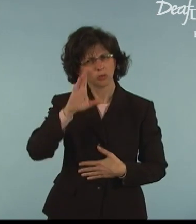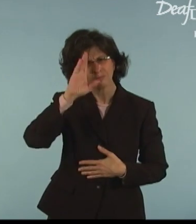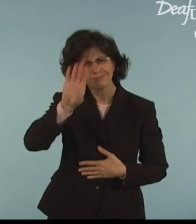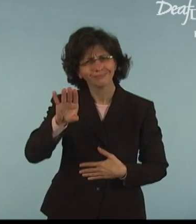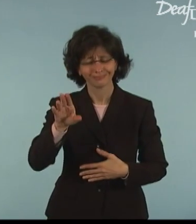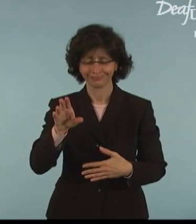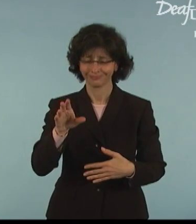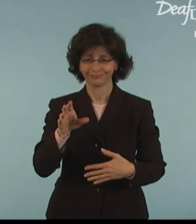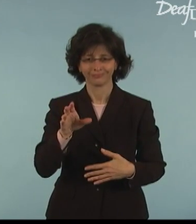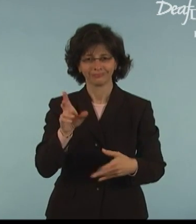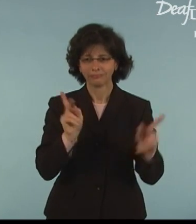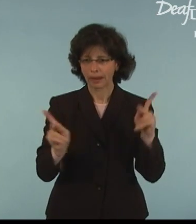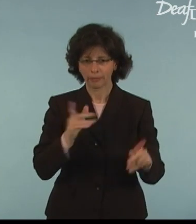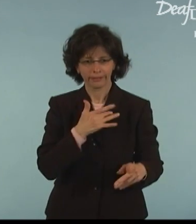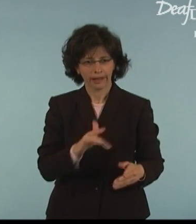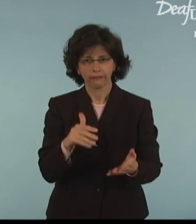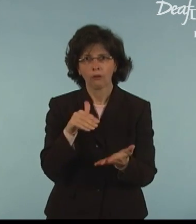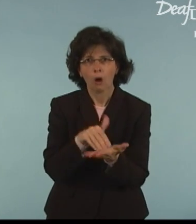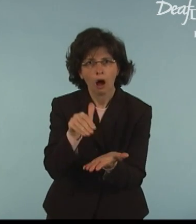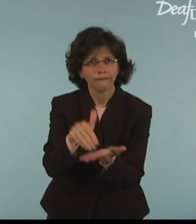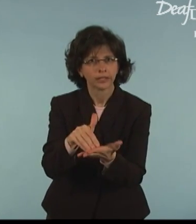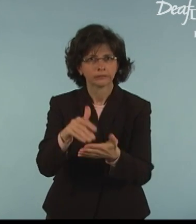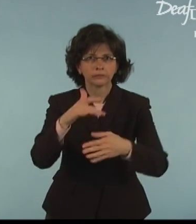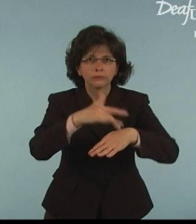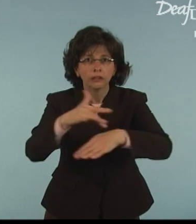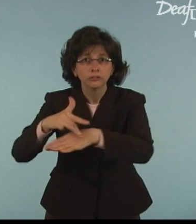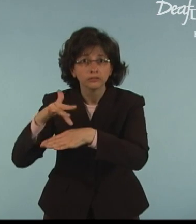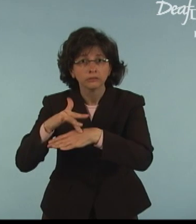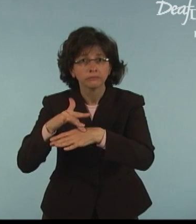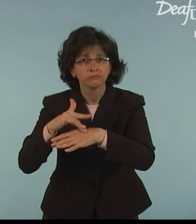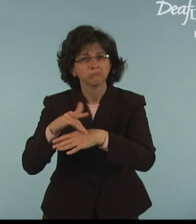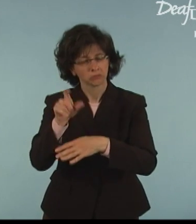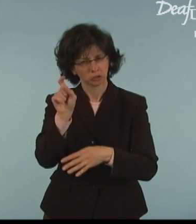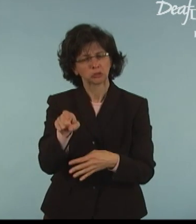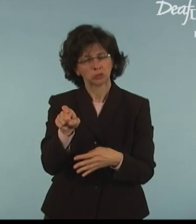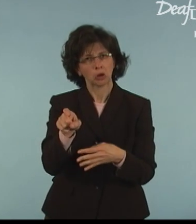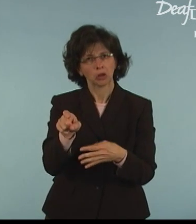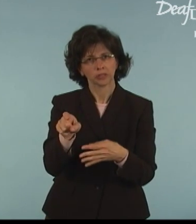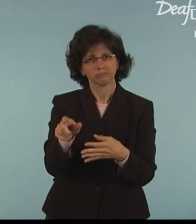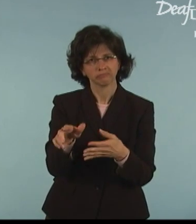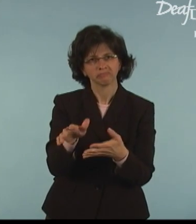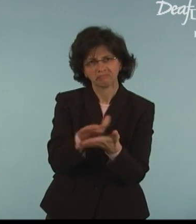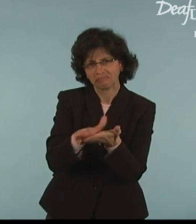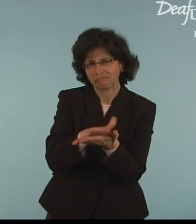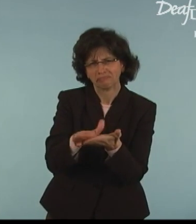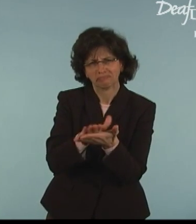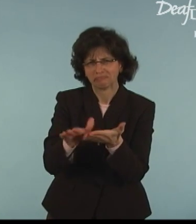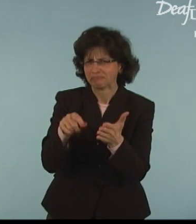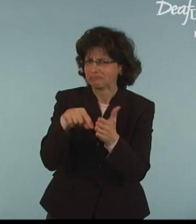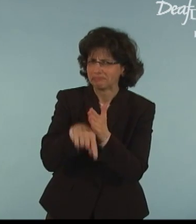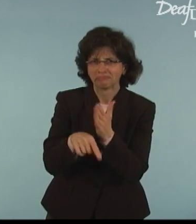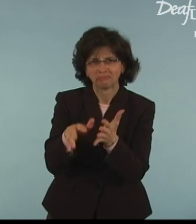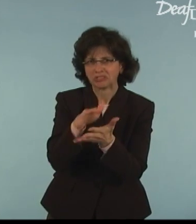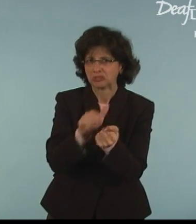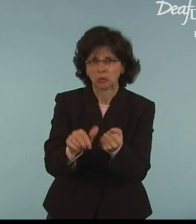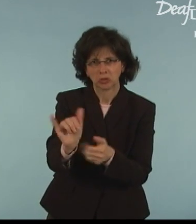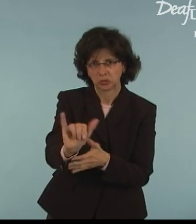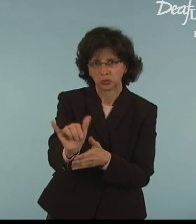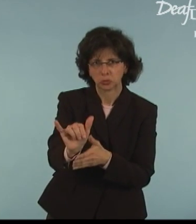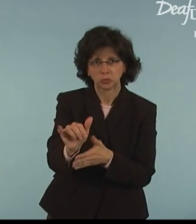Since people often touch things, use disinfectant on those, too.